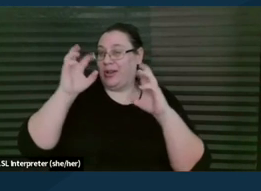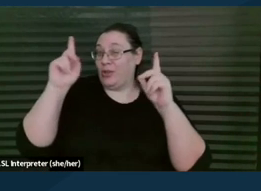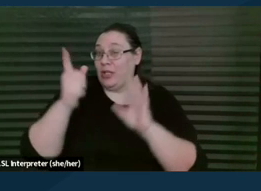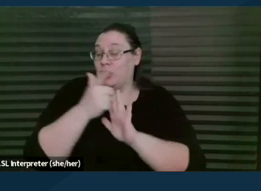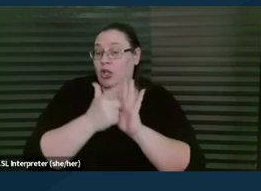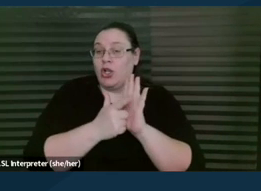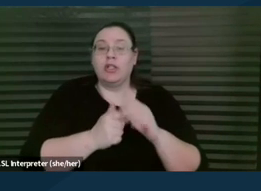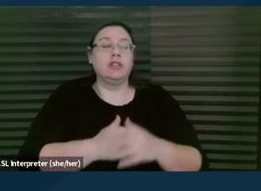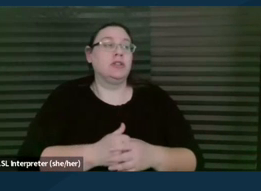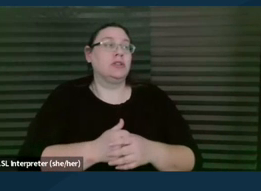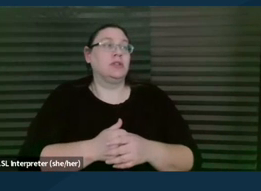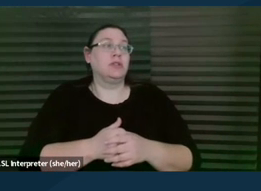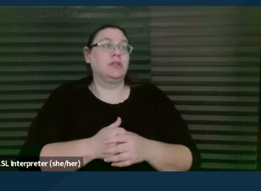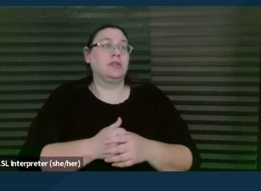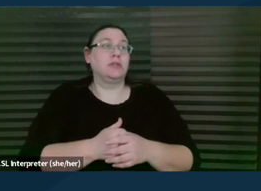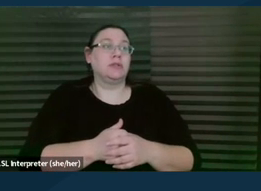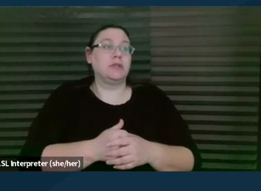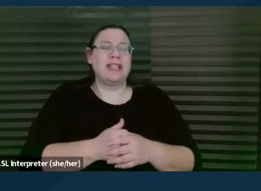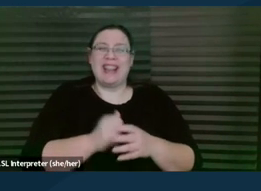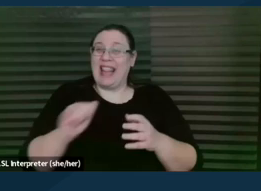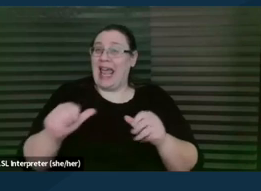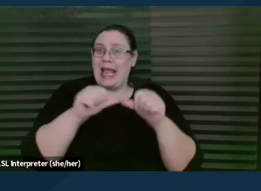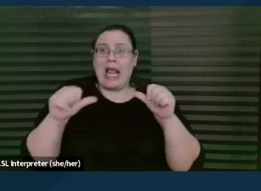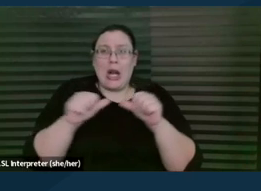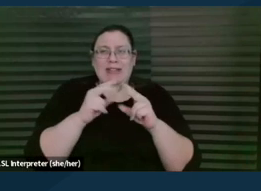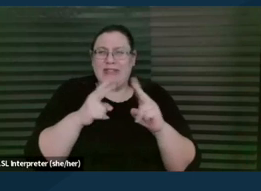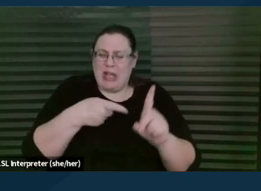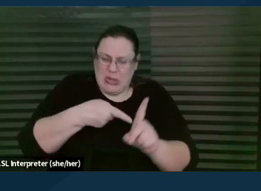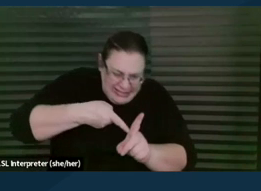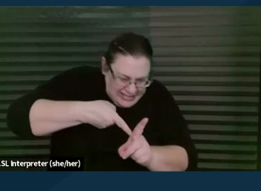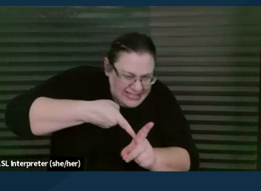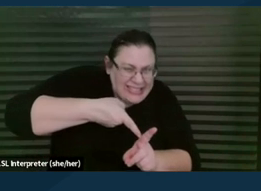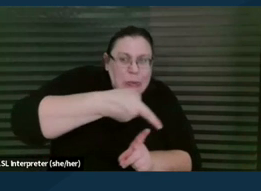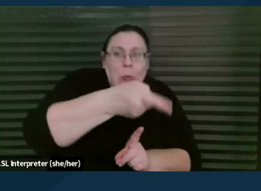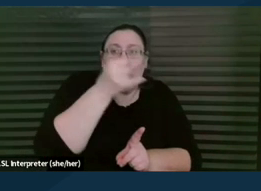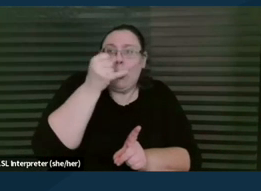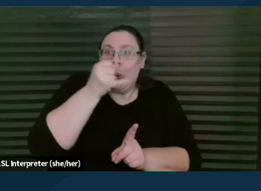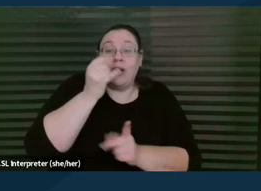it is an extremely specialized area. And even some of our attorneys